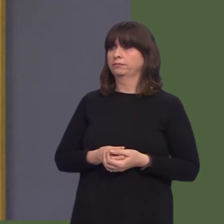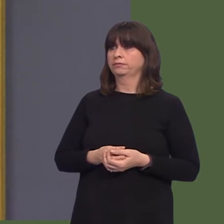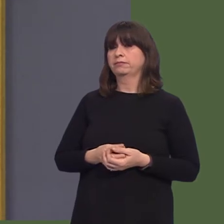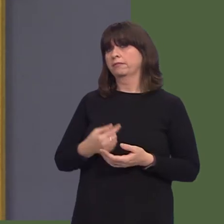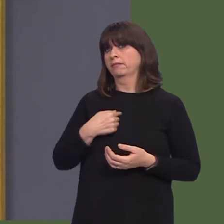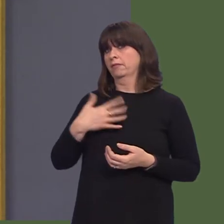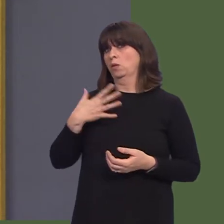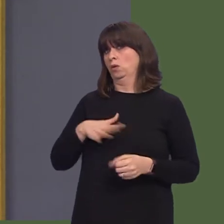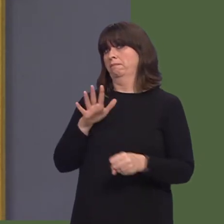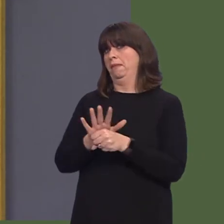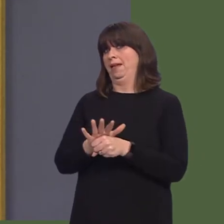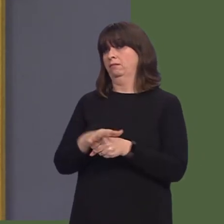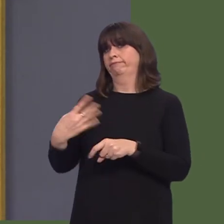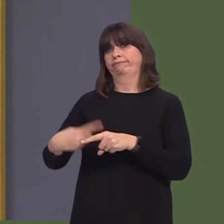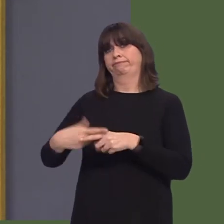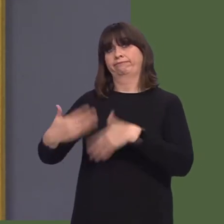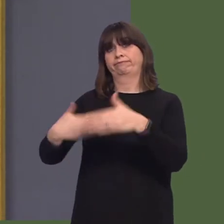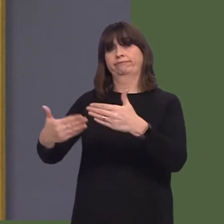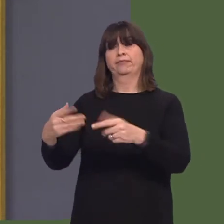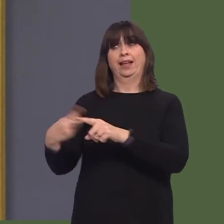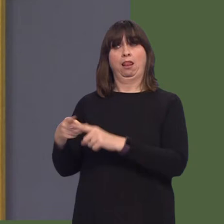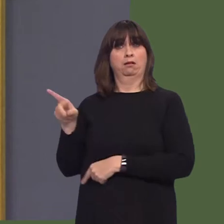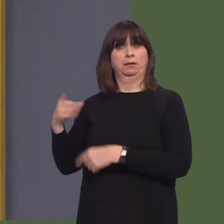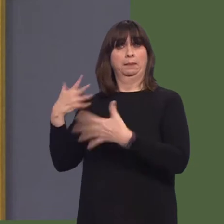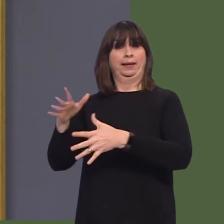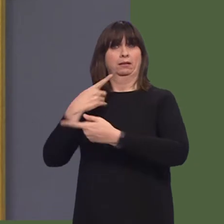We see, of course, the investment from companies like Aston Martin, we see the further investment